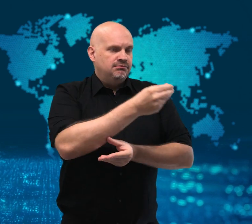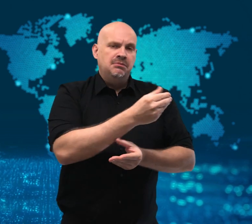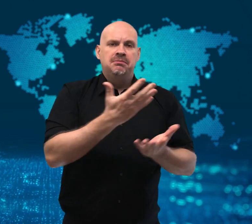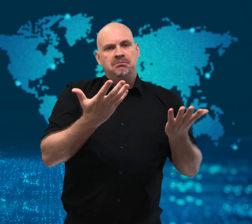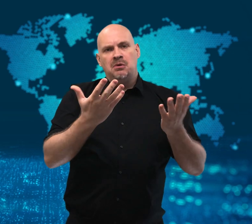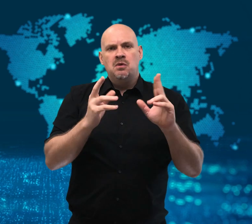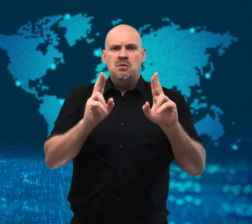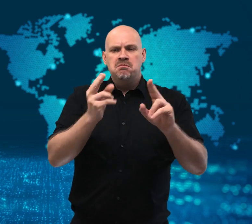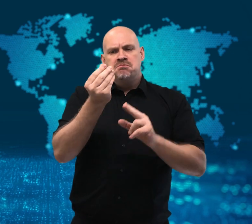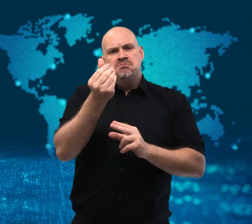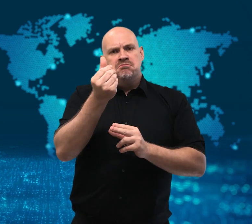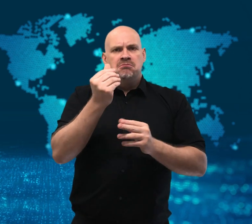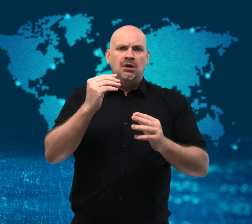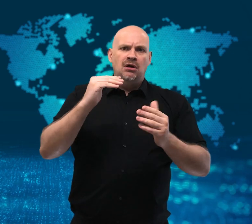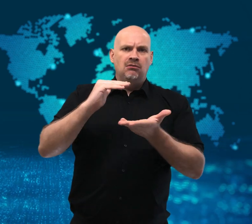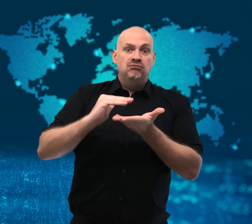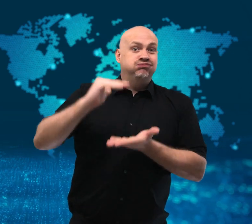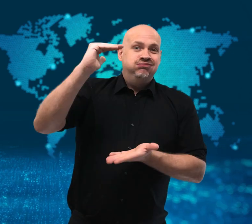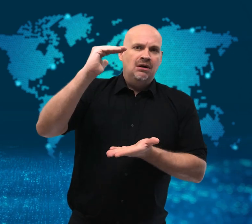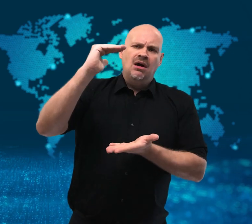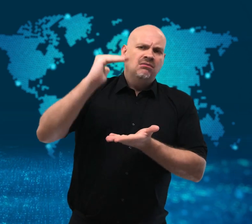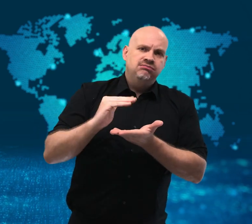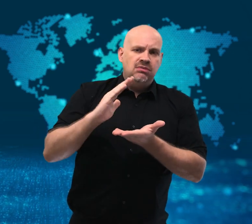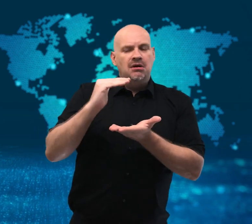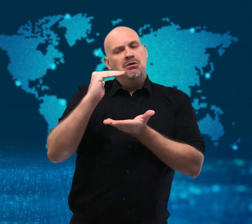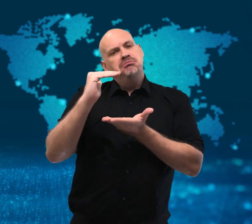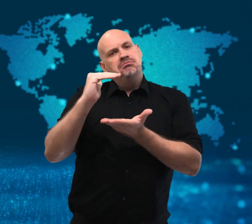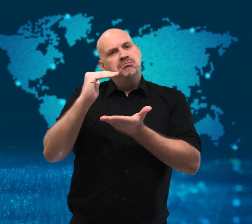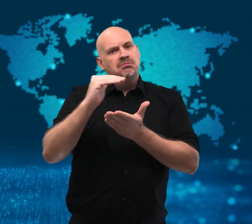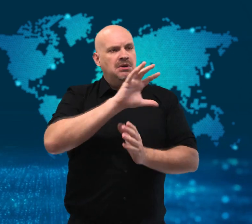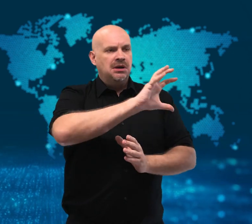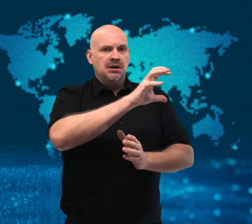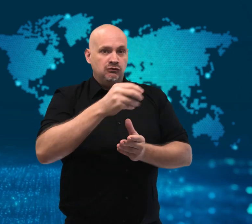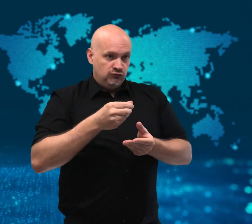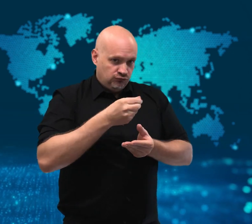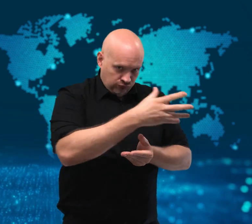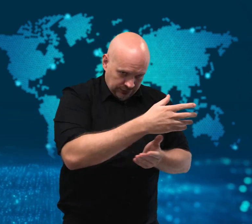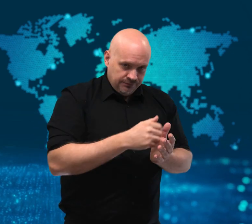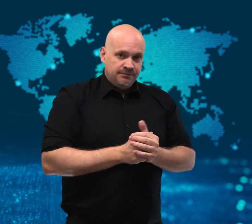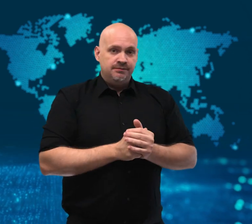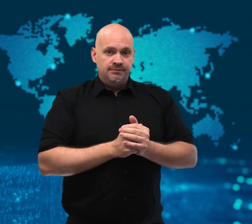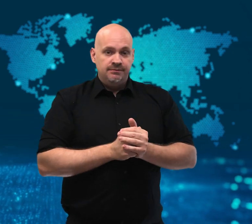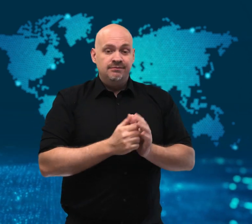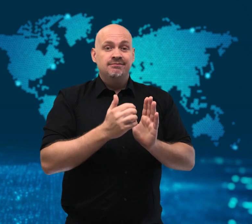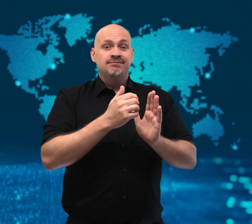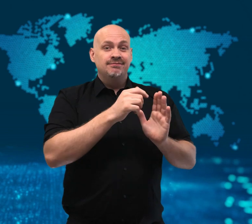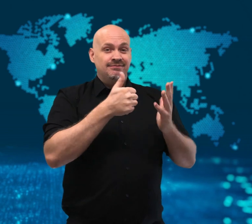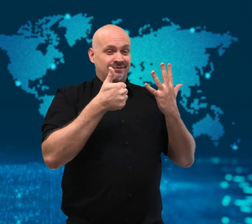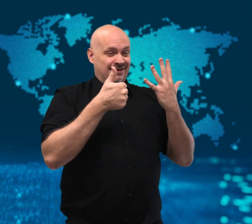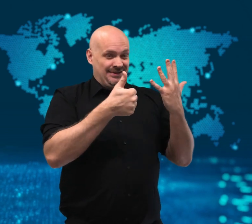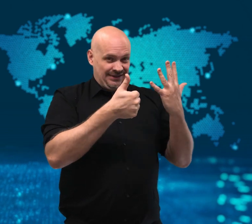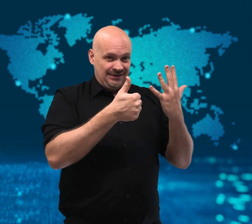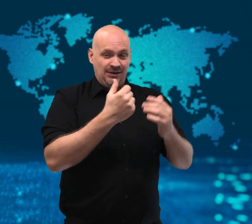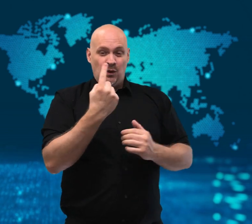Around 6% have gone to middle income countries.